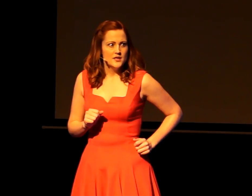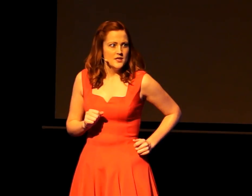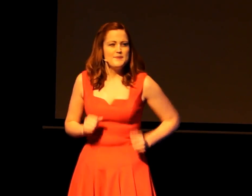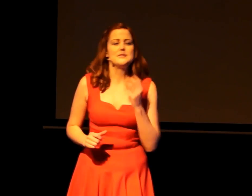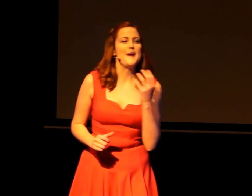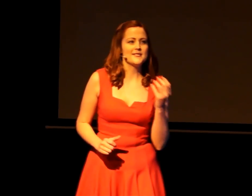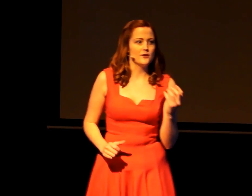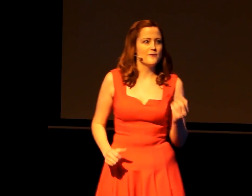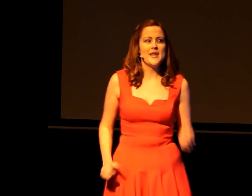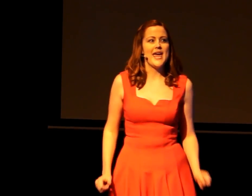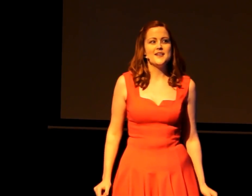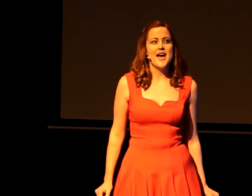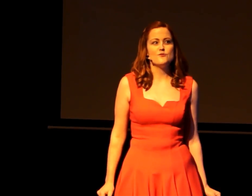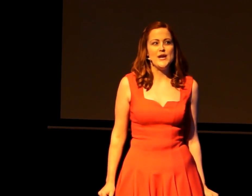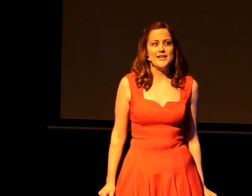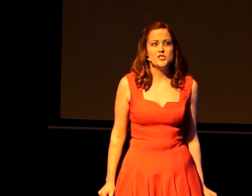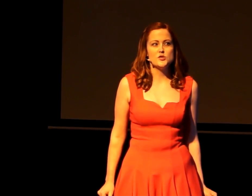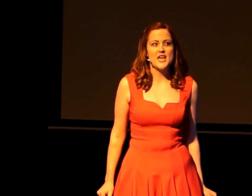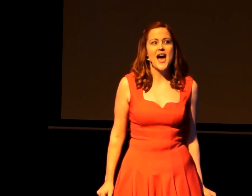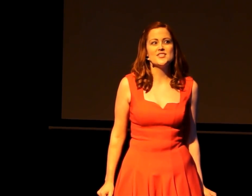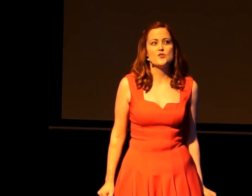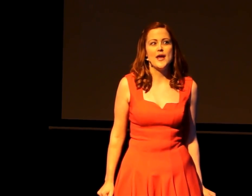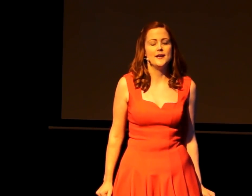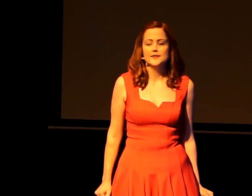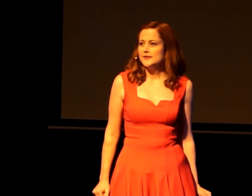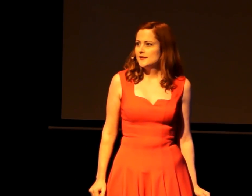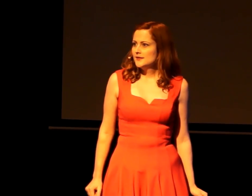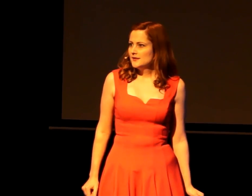Bespectacled from the late-night-reading-induced eyestrain.